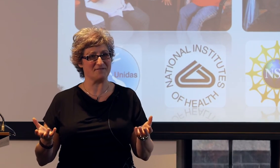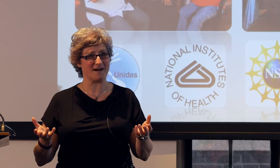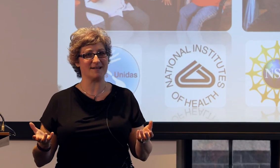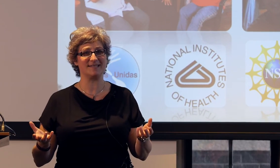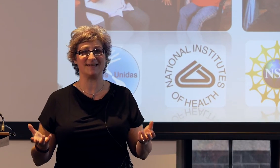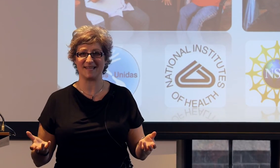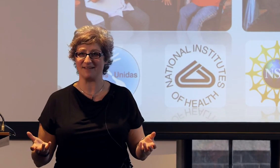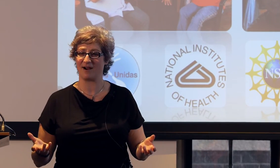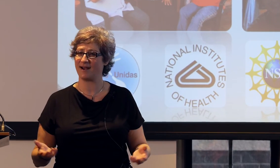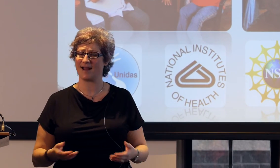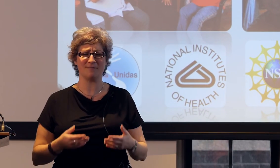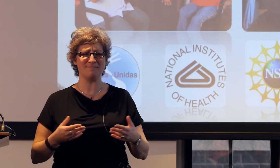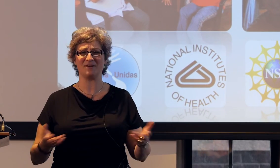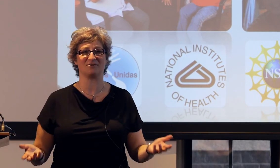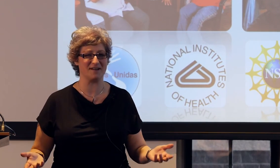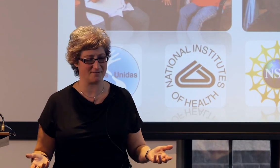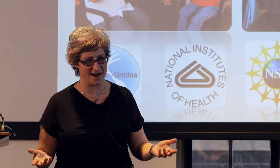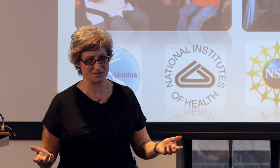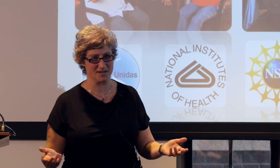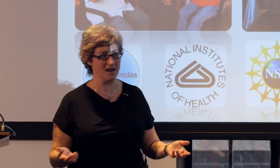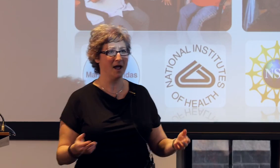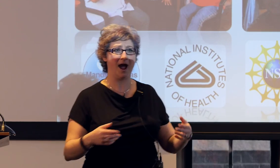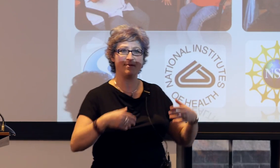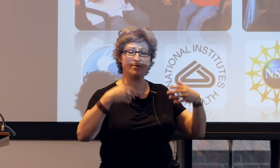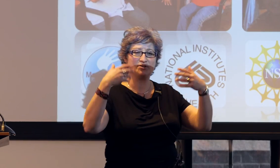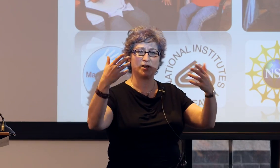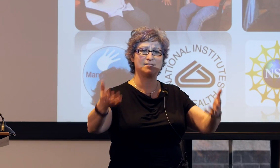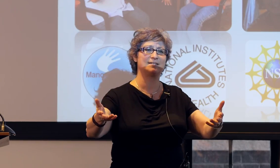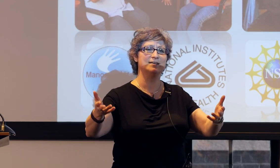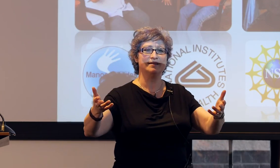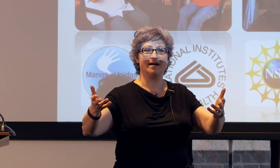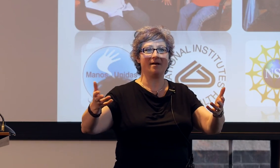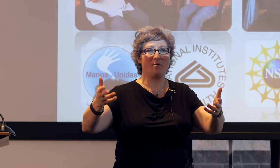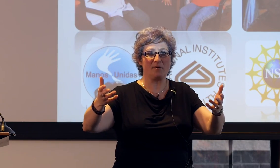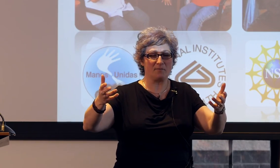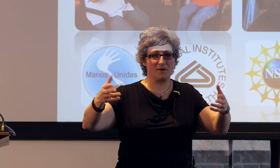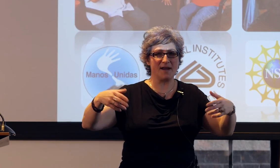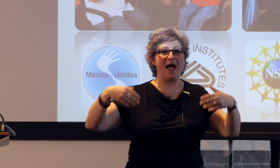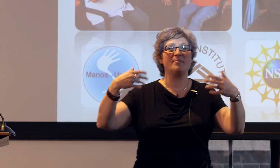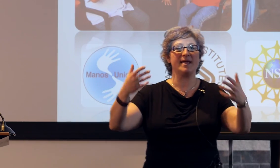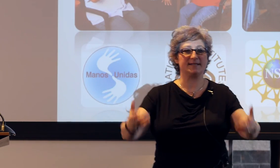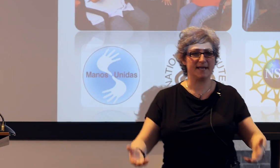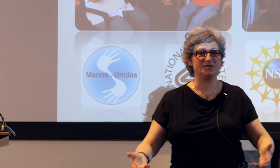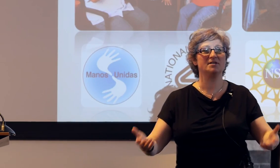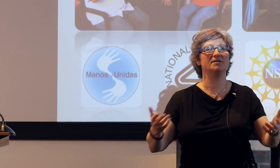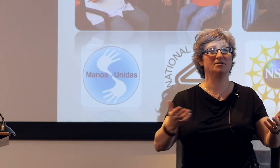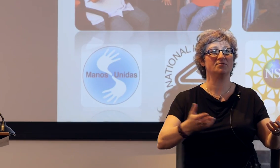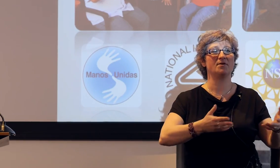they're very sticky, right, how do we measure interaction? I mean, we just now paying attention to